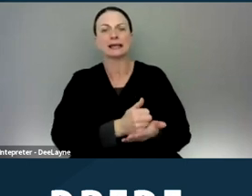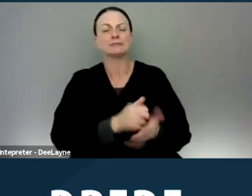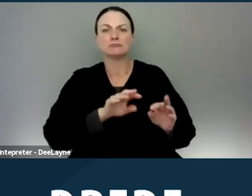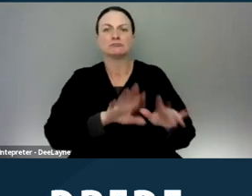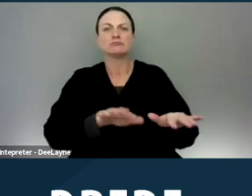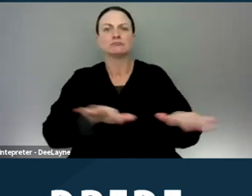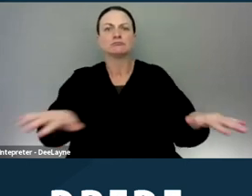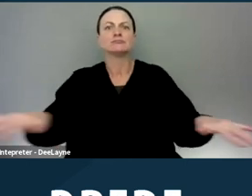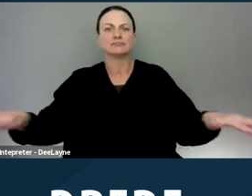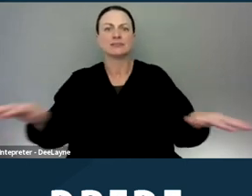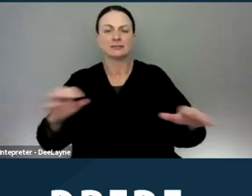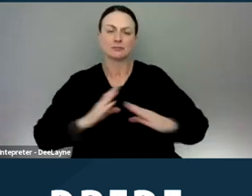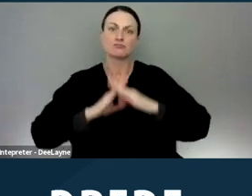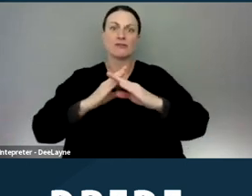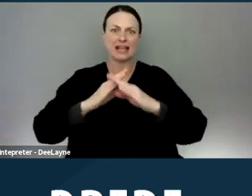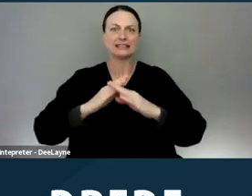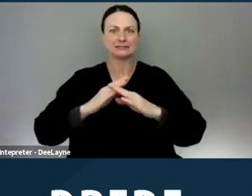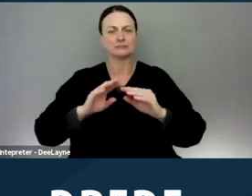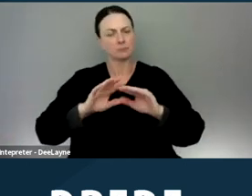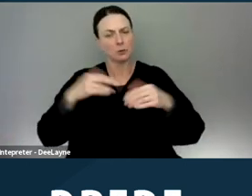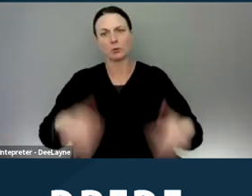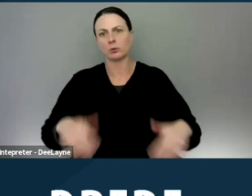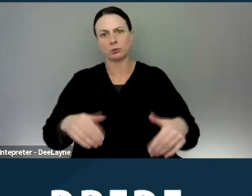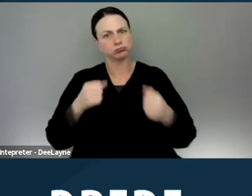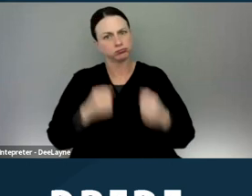fight the widespread Section Eight discrimination that's still occurring.